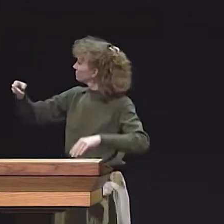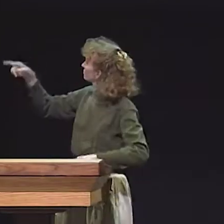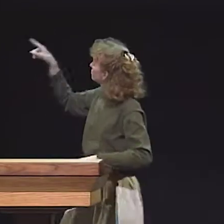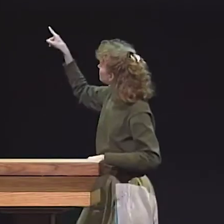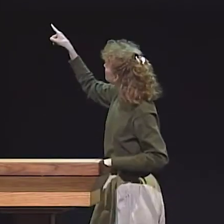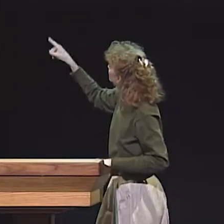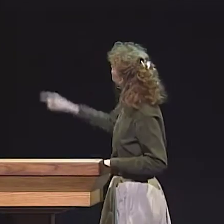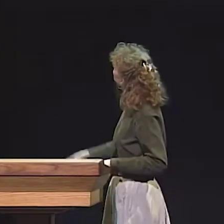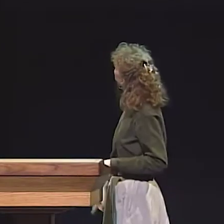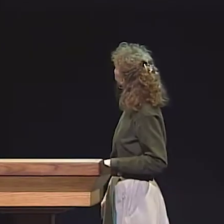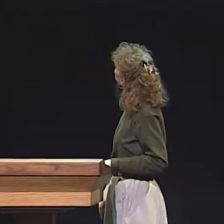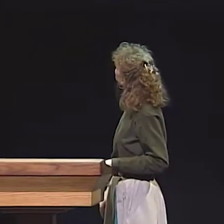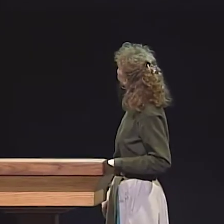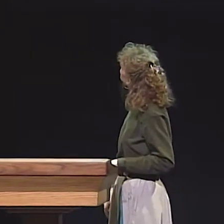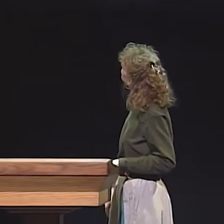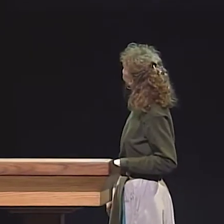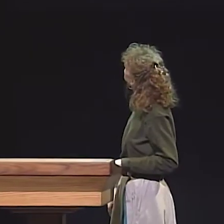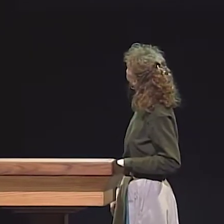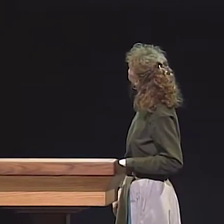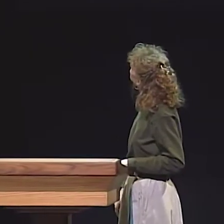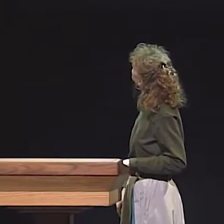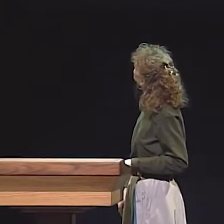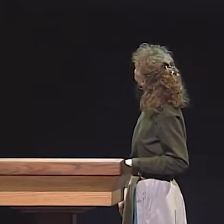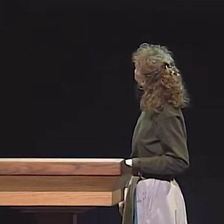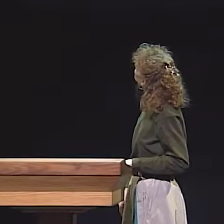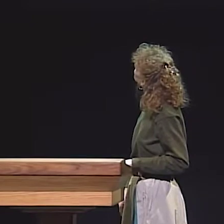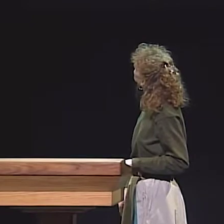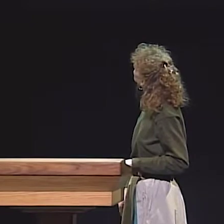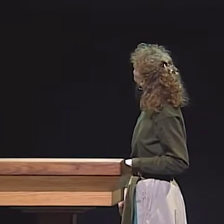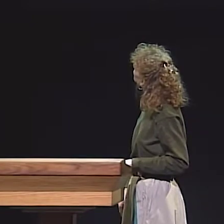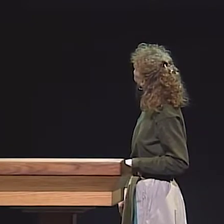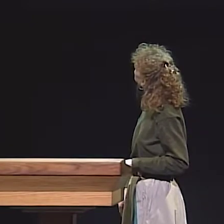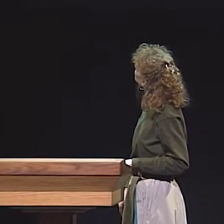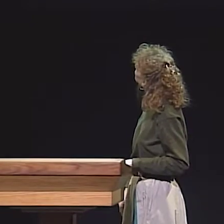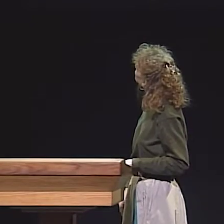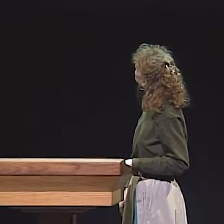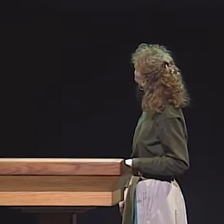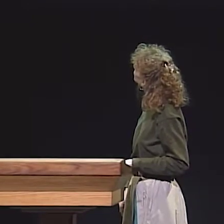WHAT MIGHT THAT PROCESS LOOK LIKE IN THE LAB WHEN WE FOCUS IT ON A SPECIFIC GROUP OF STUDENTS?